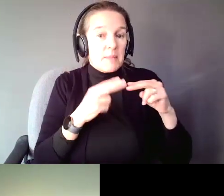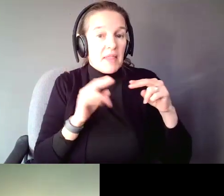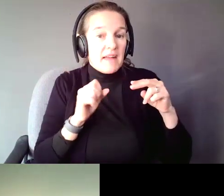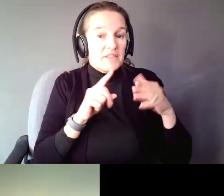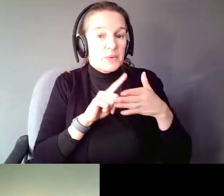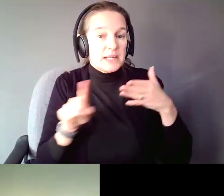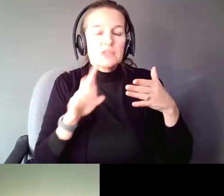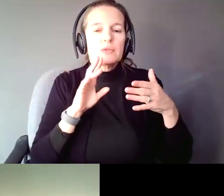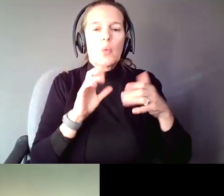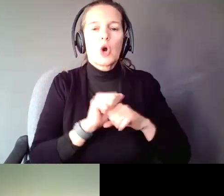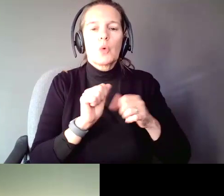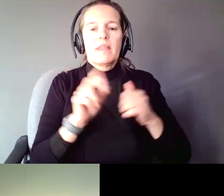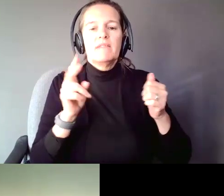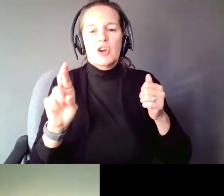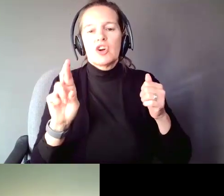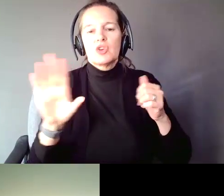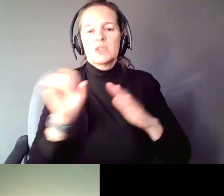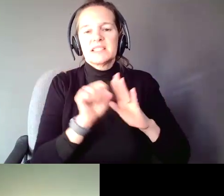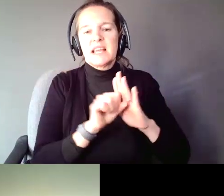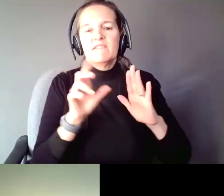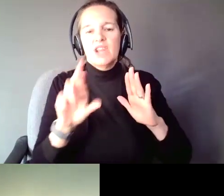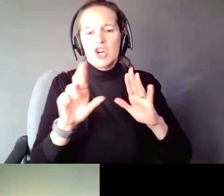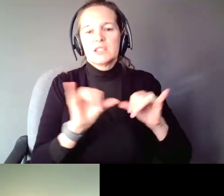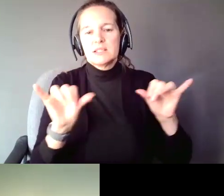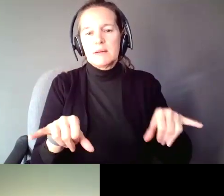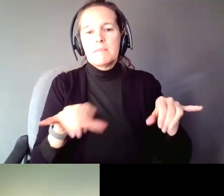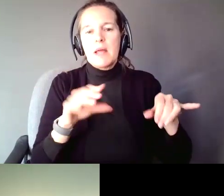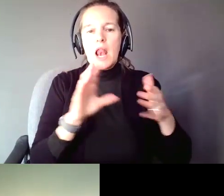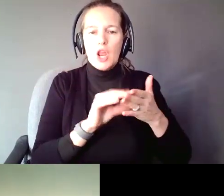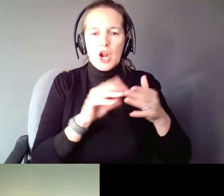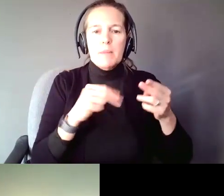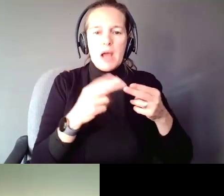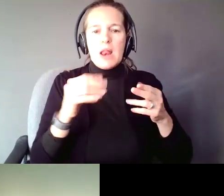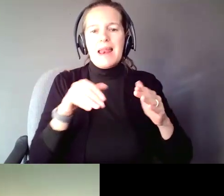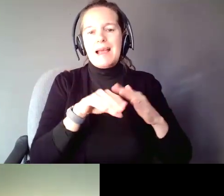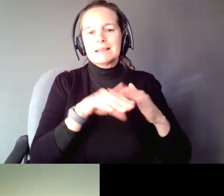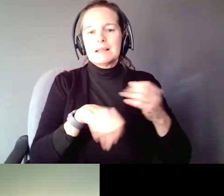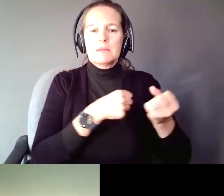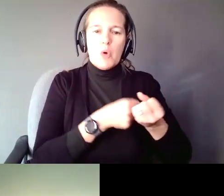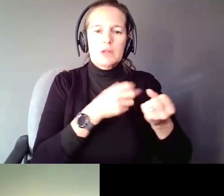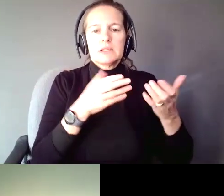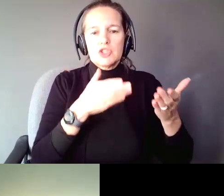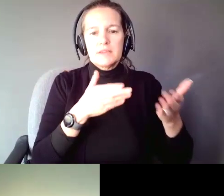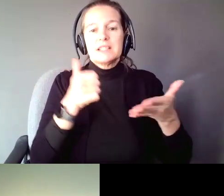Vocational Rehabilitation System to learn about and access supports and service to help you to